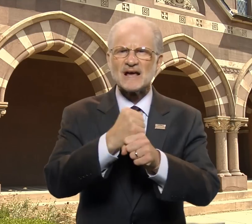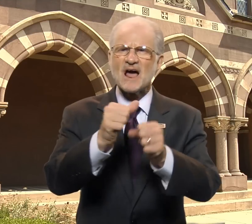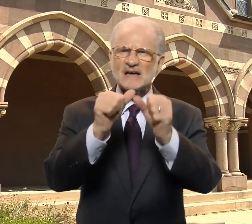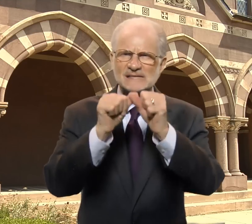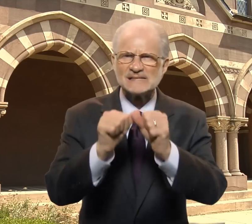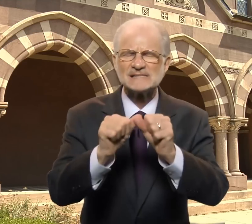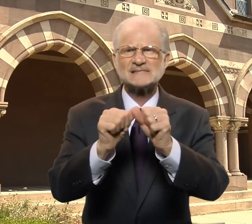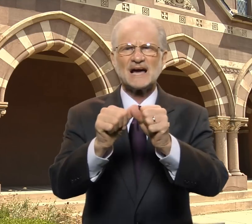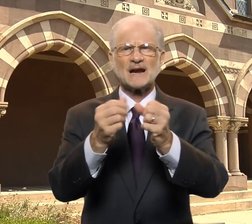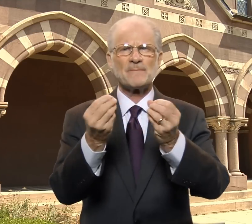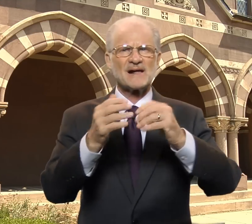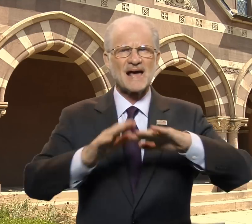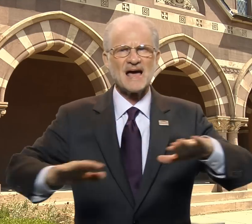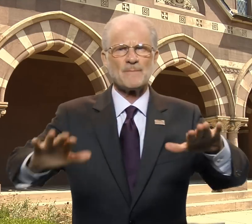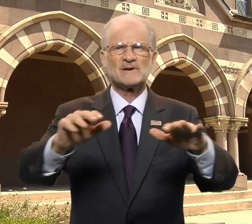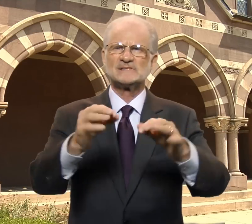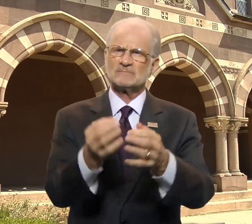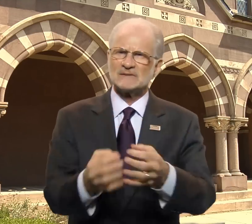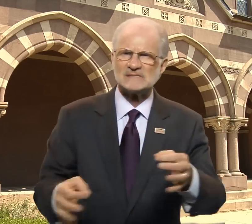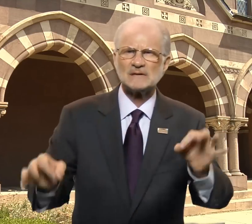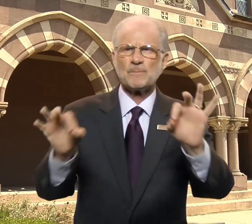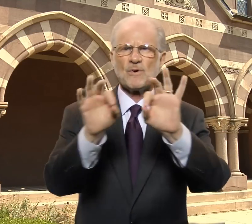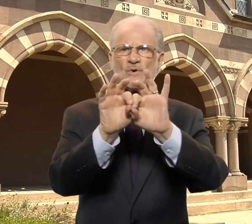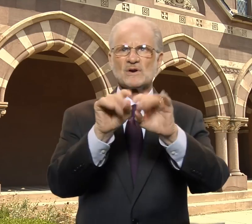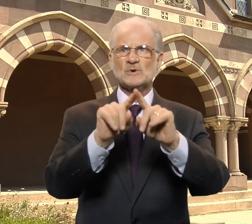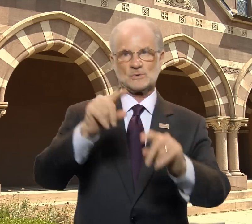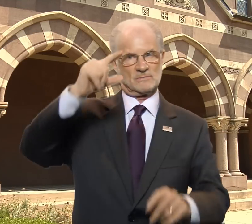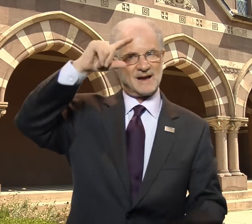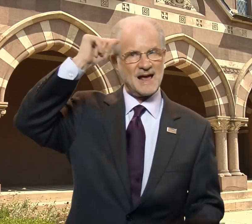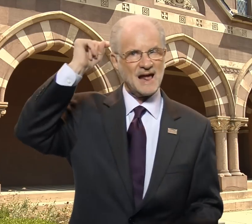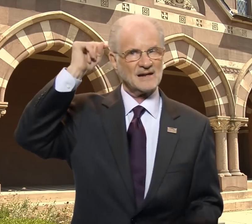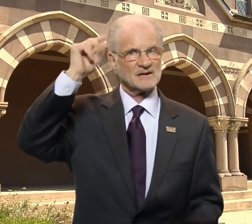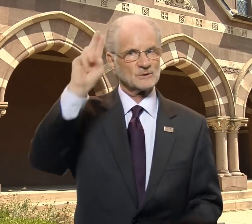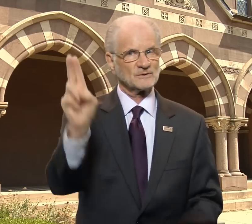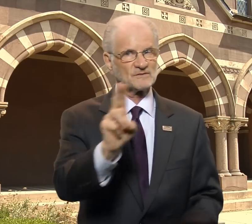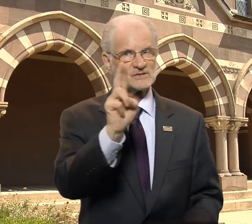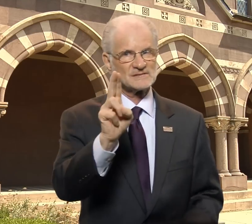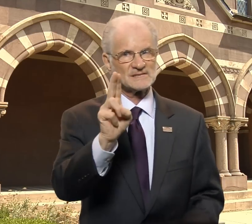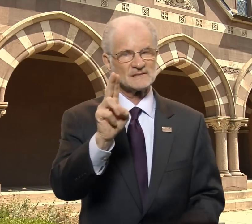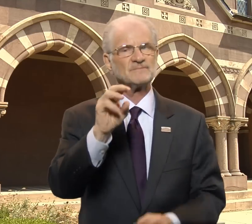Creating a sustainable campus is important to Gallaudet University.